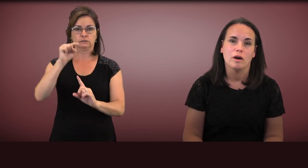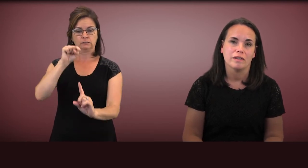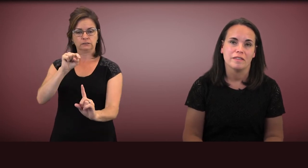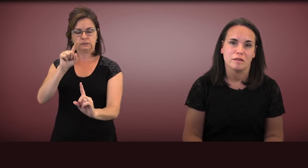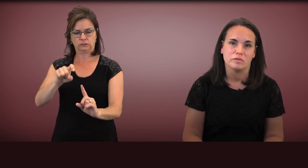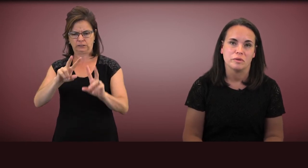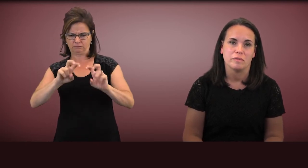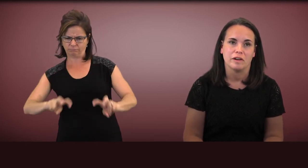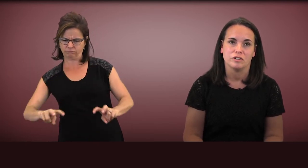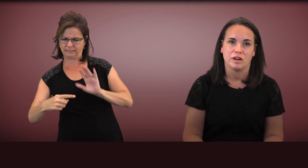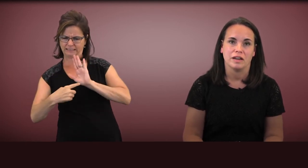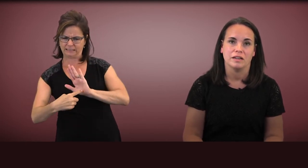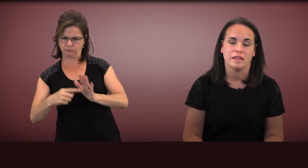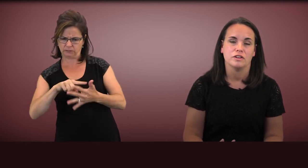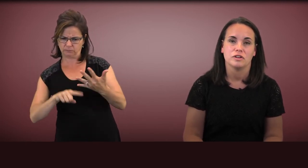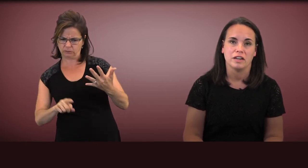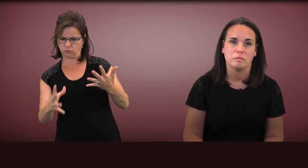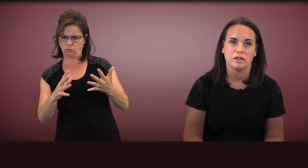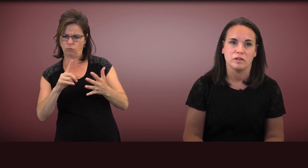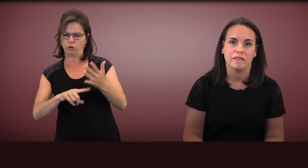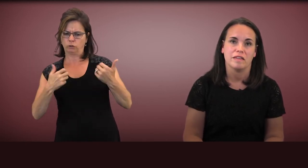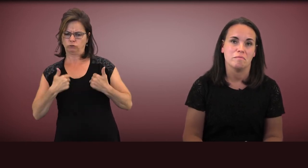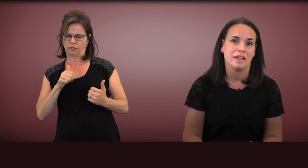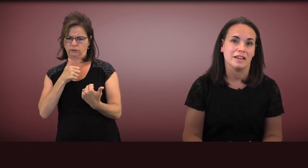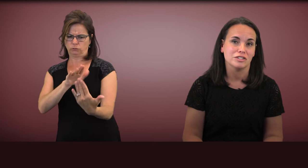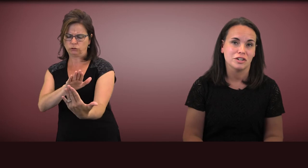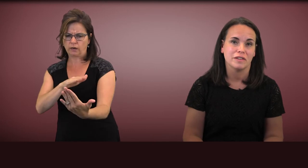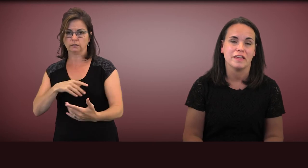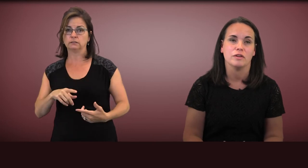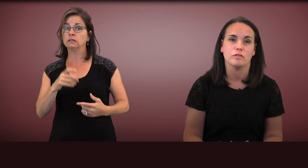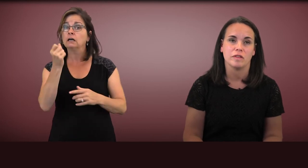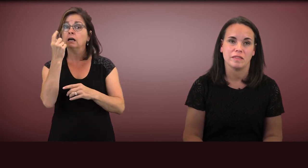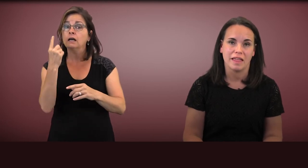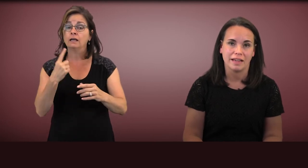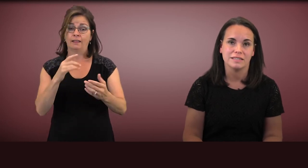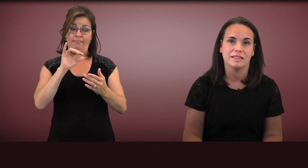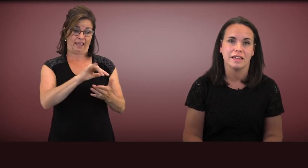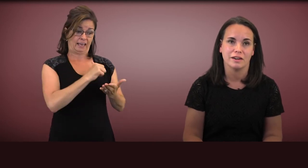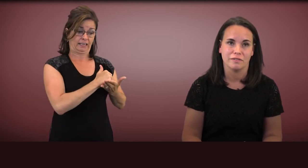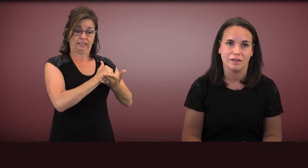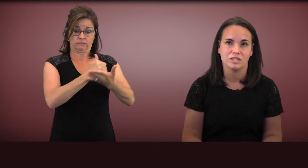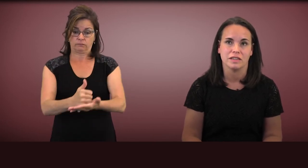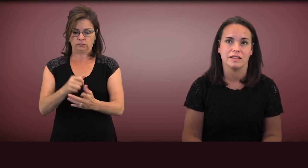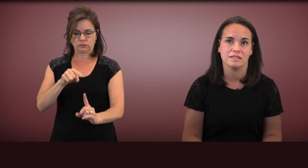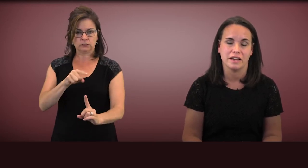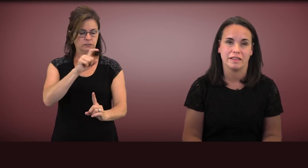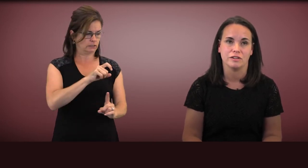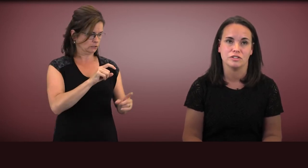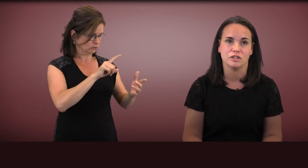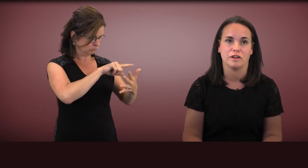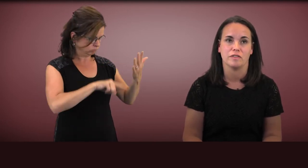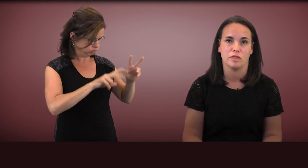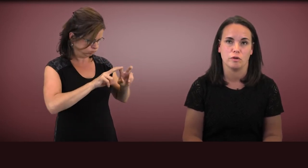What are the symptoms that you're trying to be addressed? And making sure that you select the intervention that's tailored to address